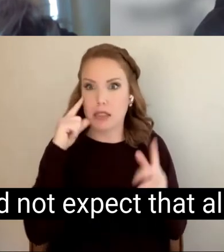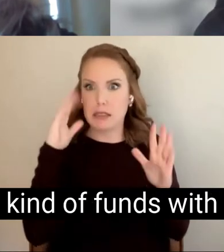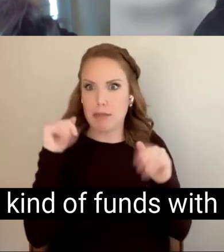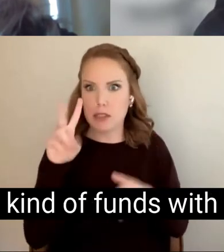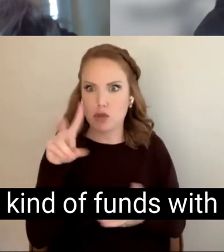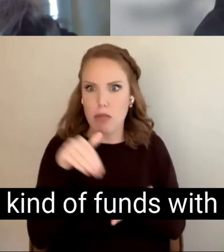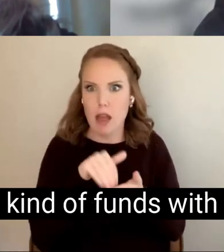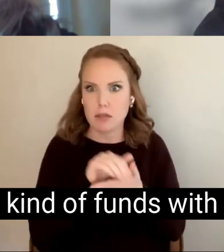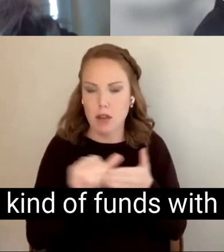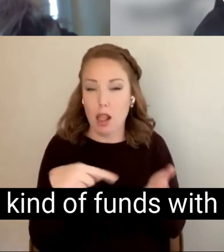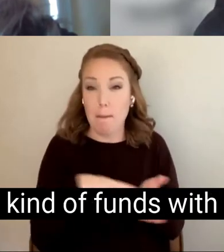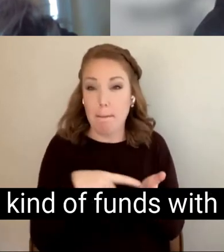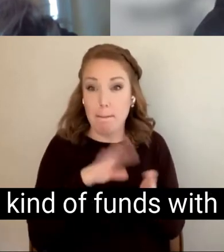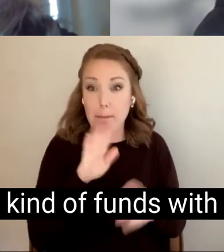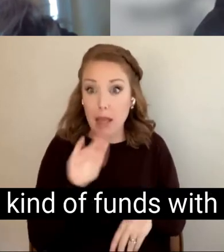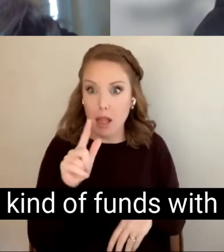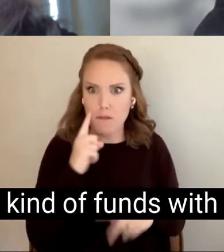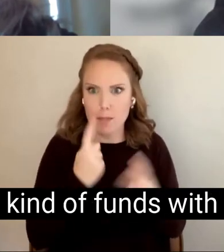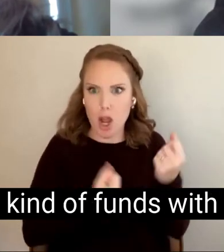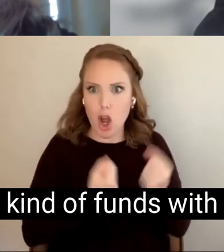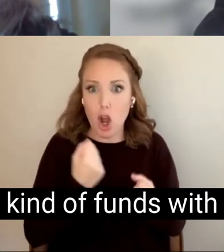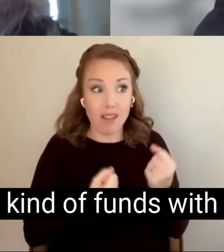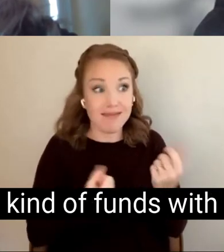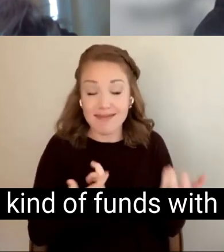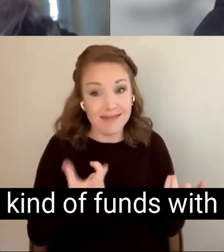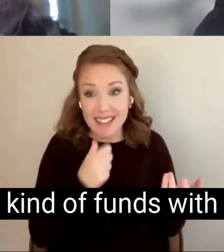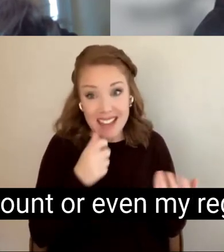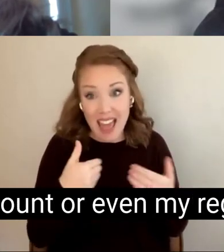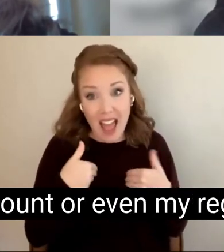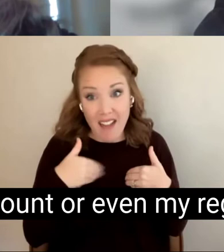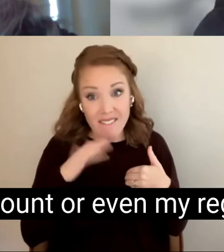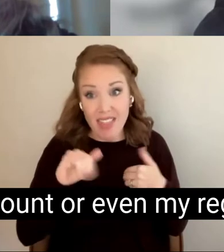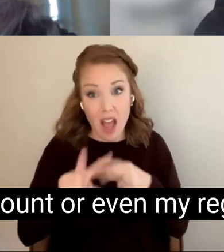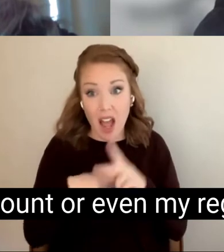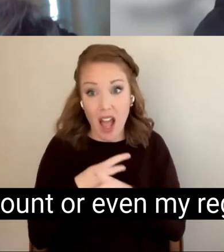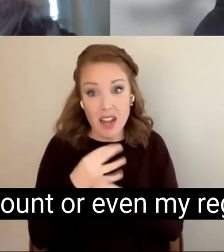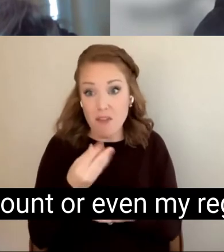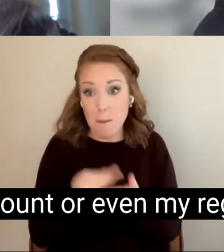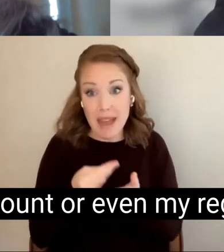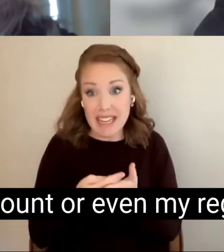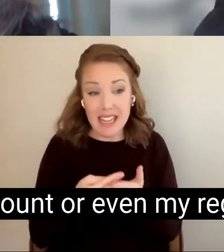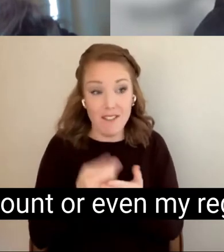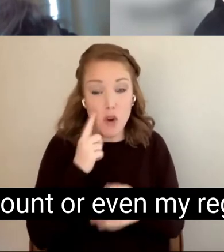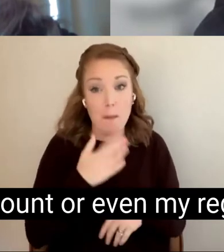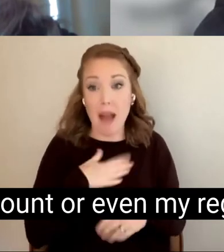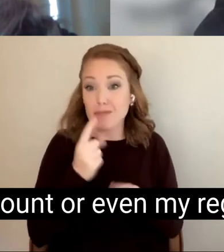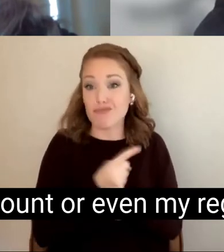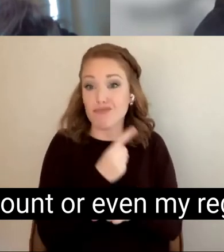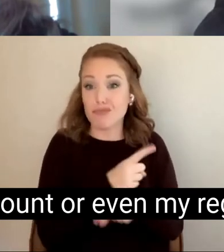have those kind of funds with my regular checking account or even my regular savings